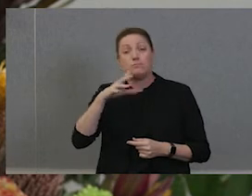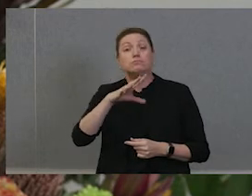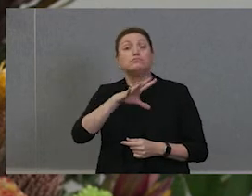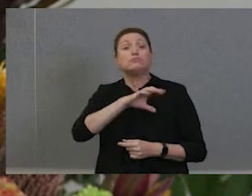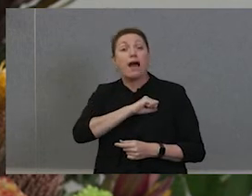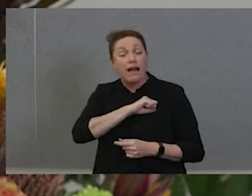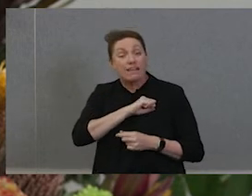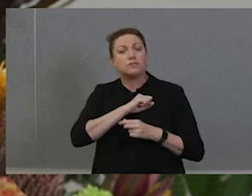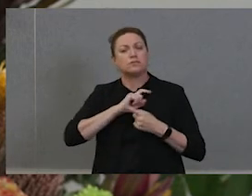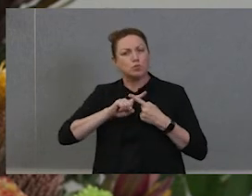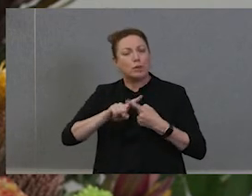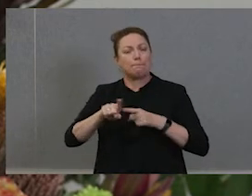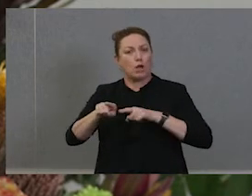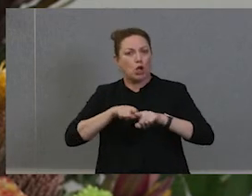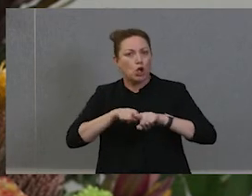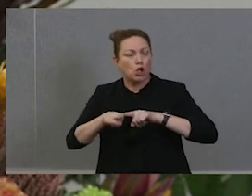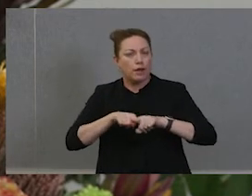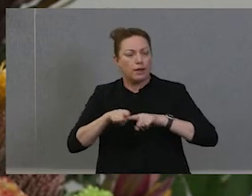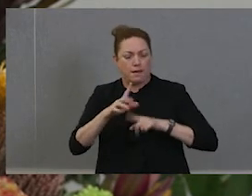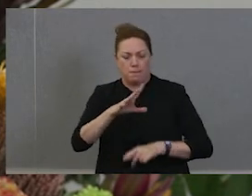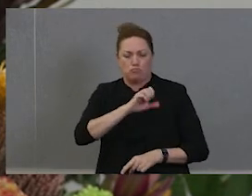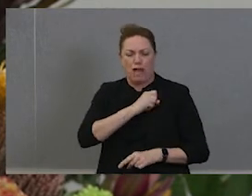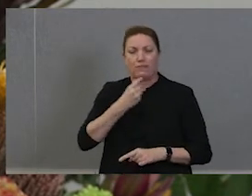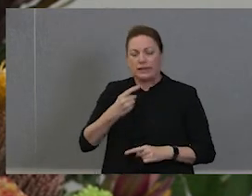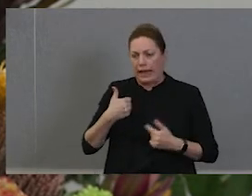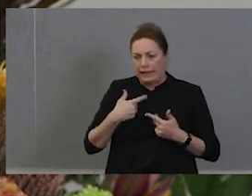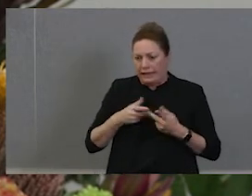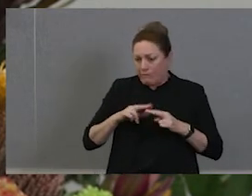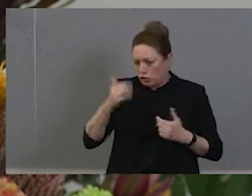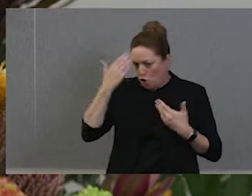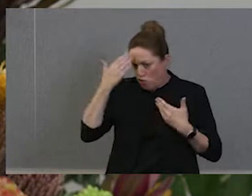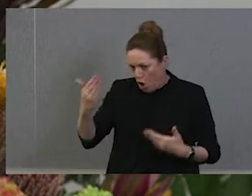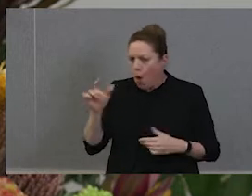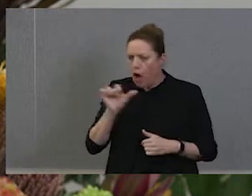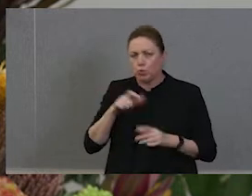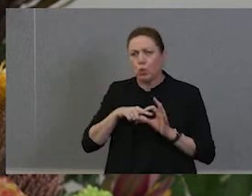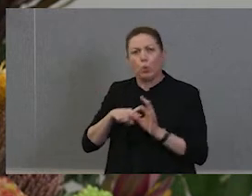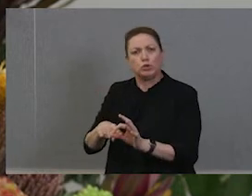learning and brave enough to say that, I don't know. And I need to ask the question. I was just thinking the other day,